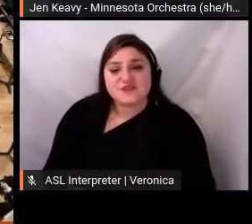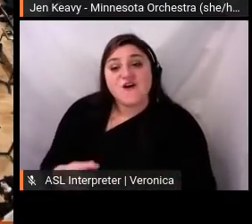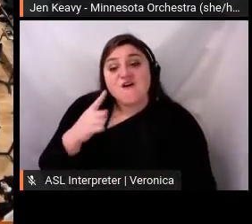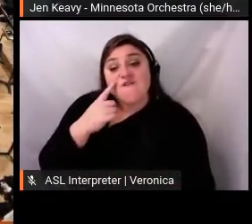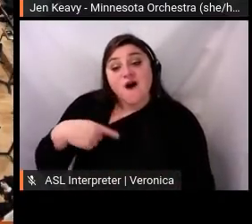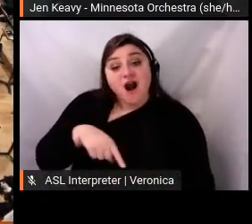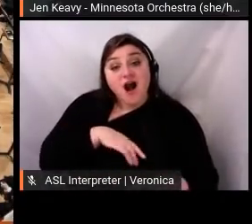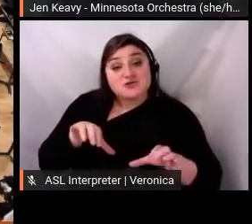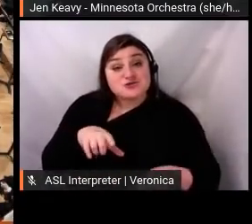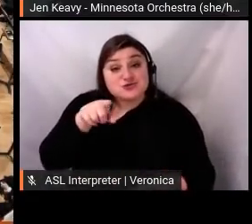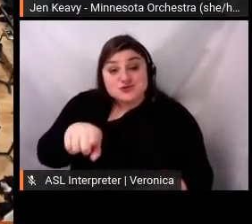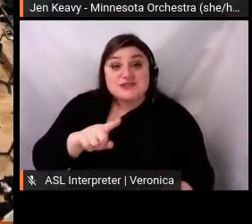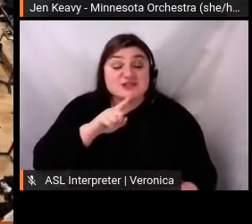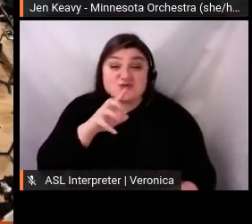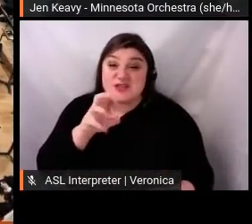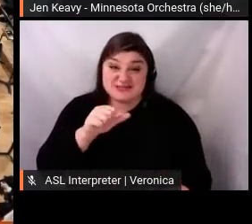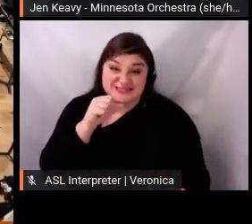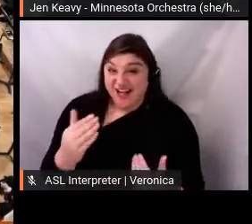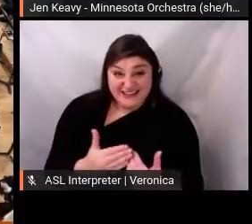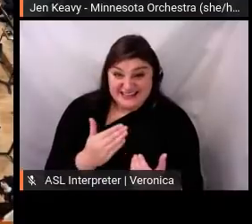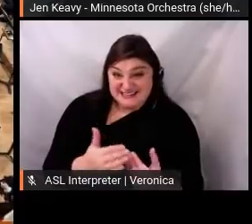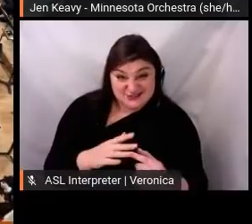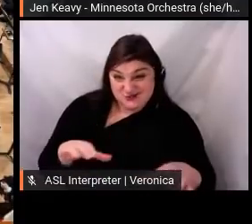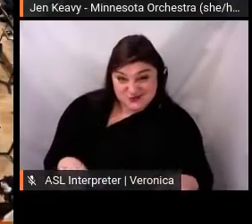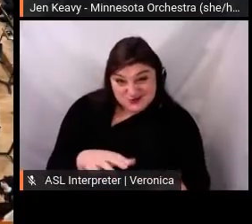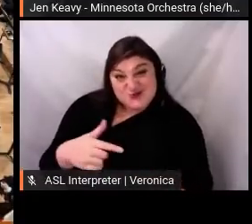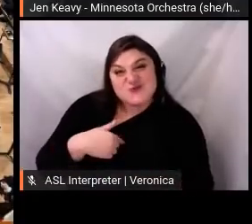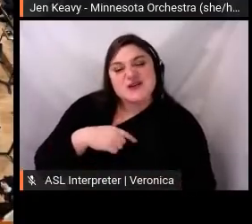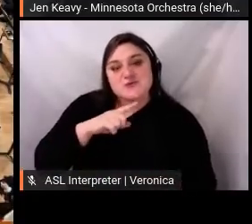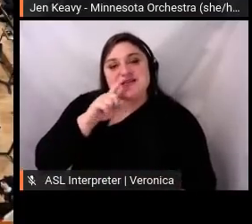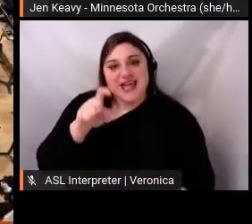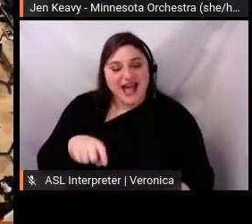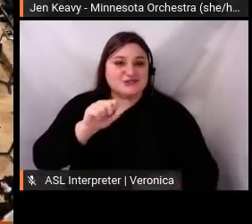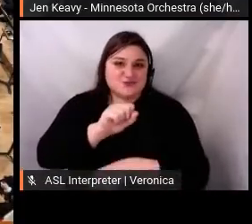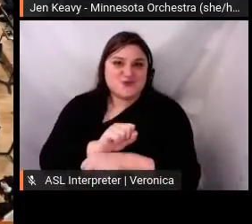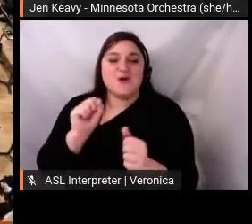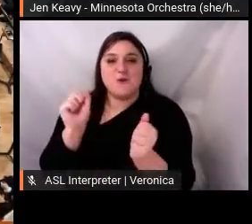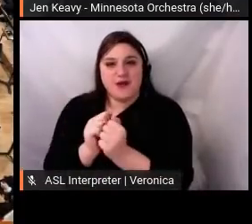operating our organization. And in this new way of thinking, every